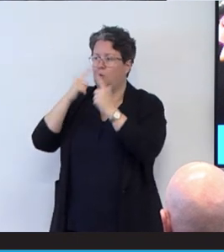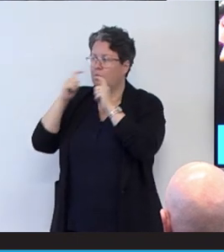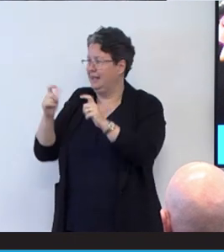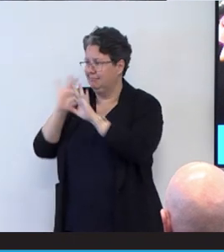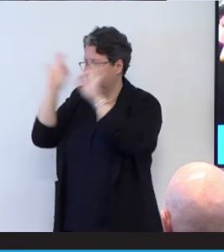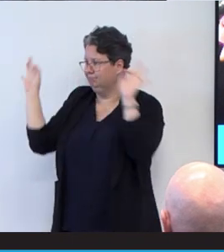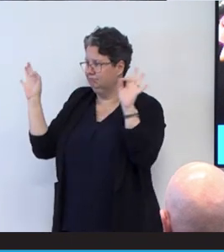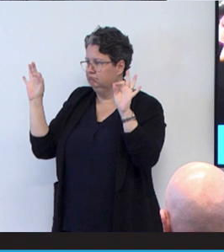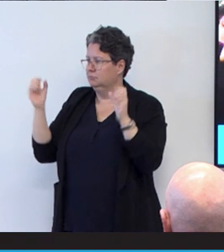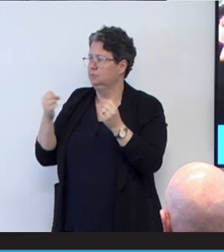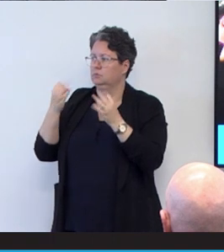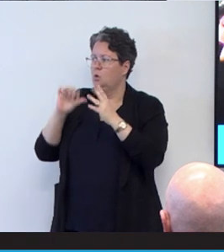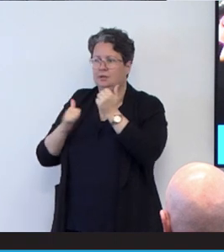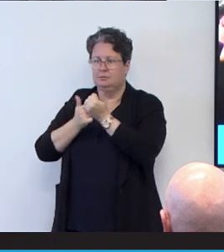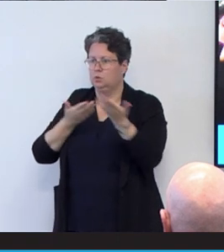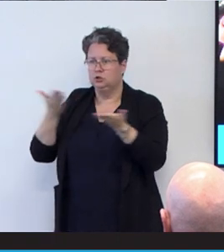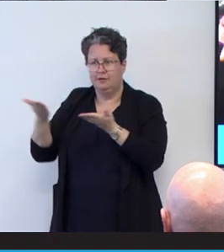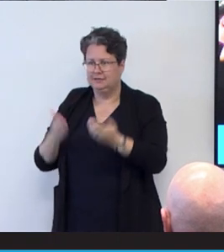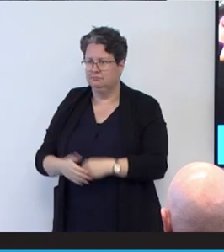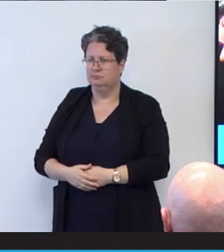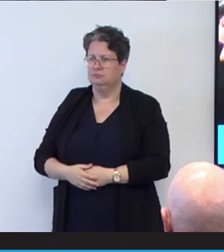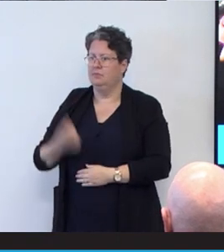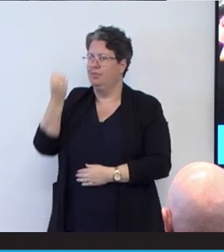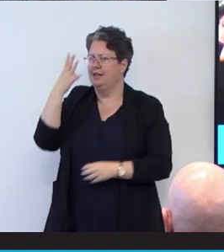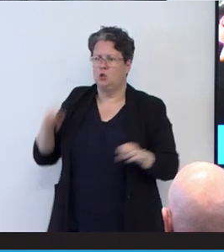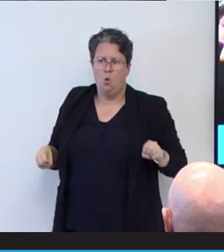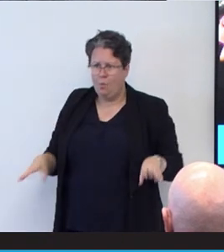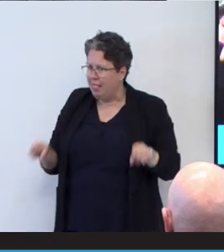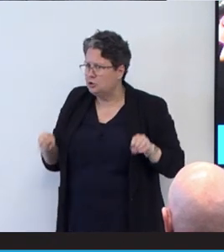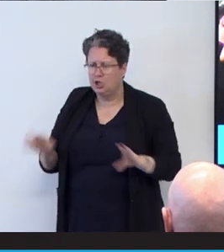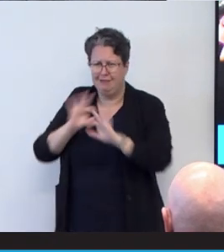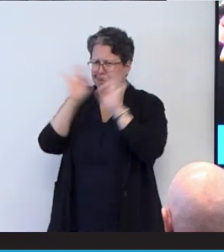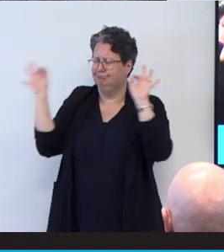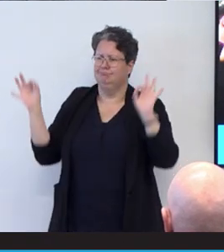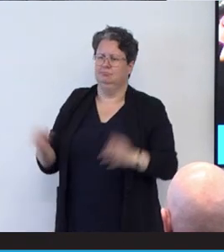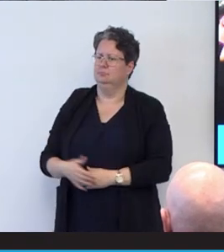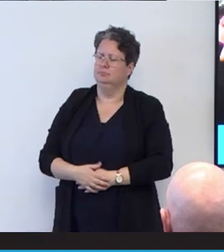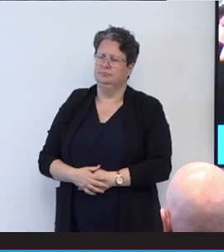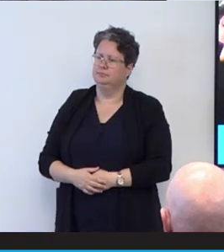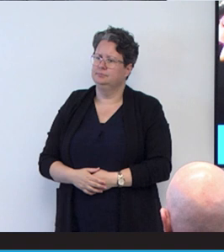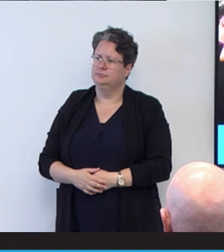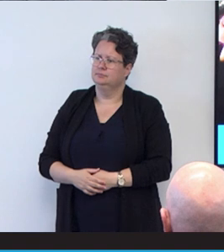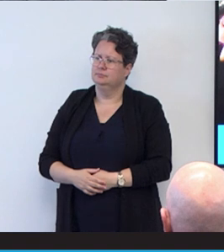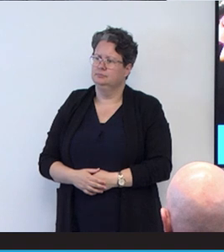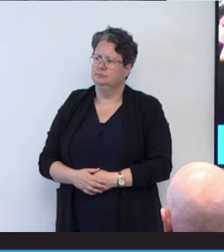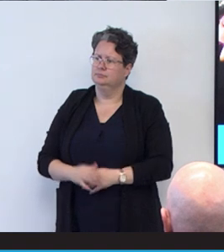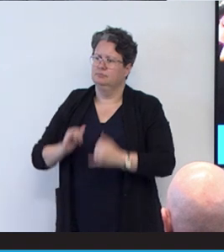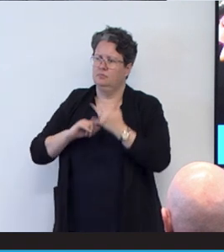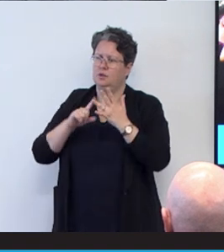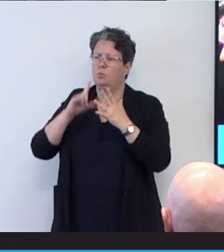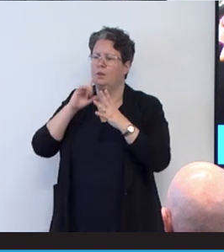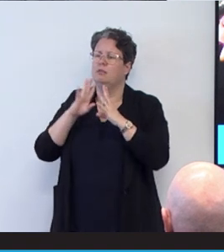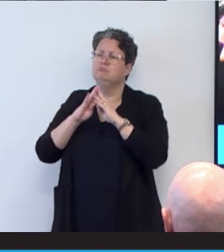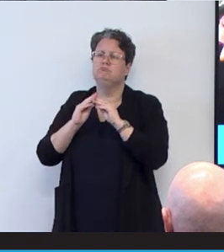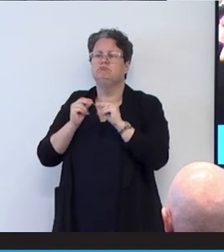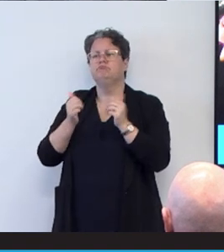there's no support services, there's no wheelchair and they will inevitably pass away.